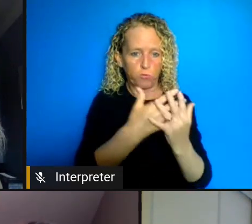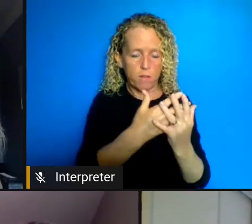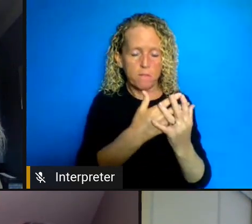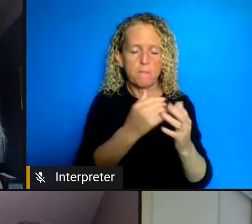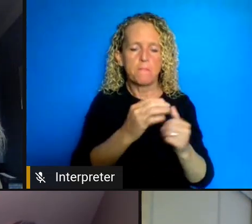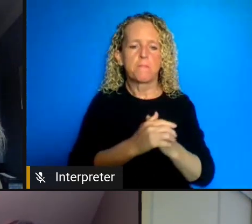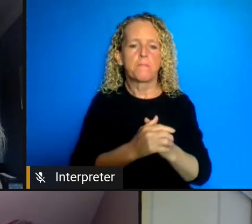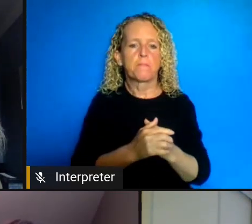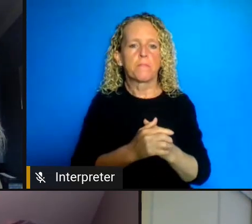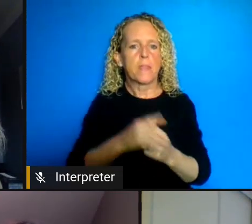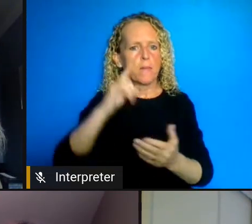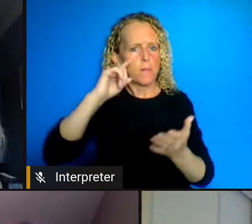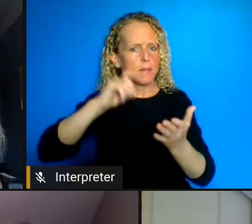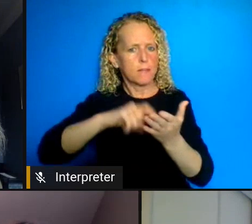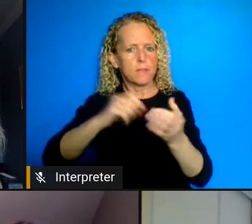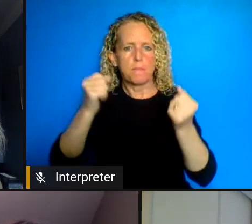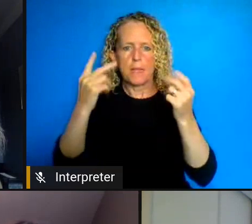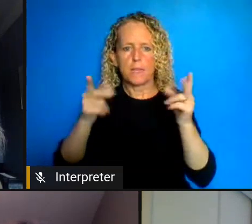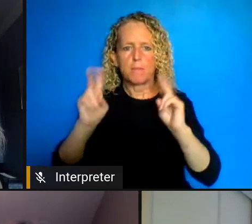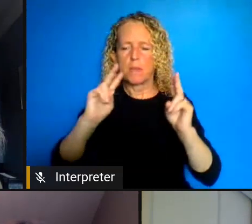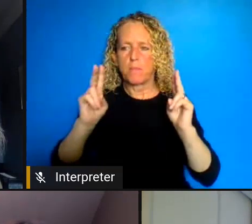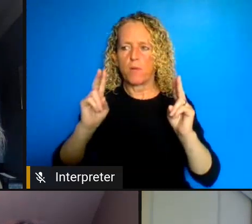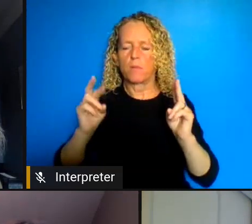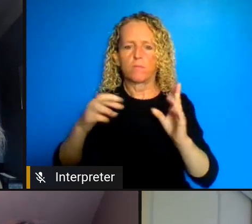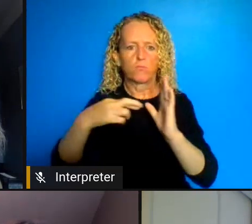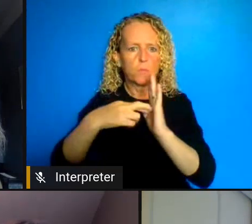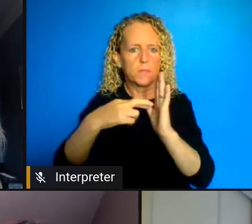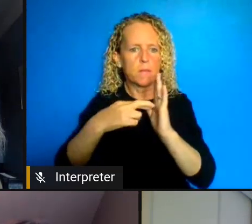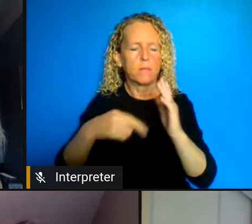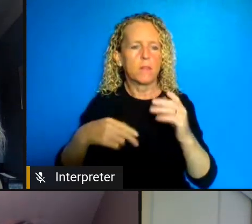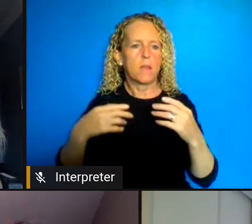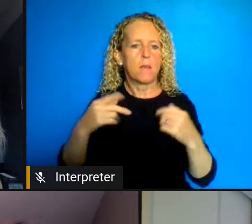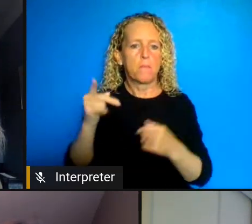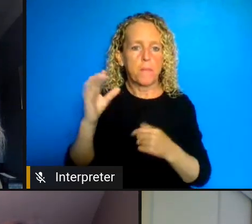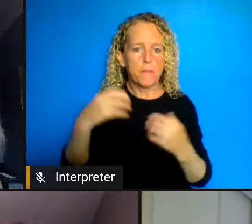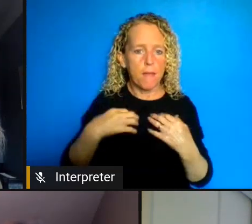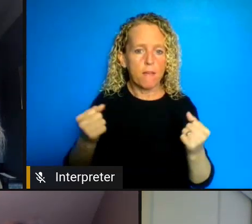representation of public health of justice of Community Services right so